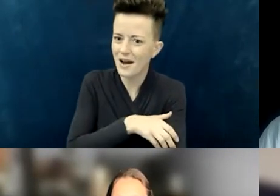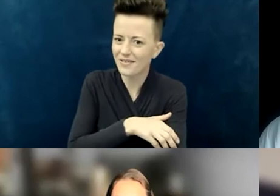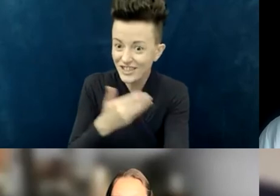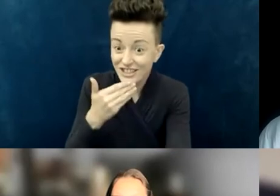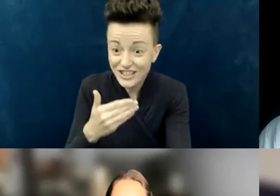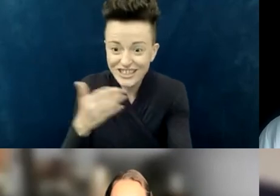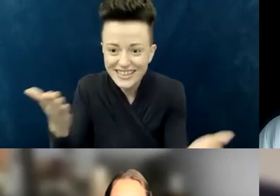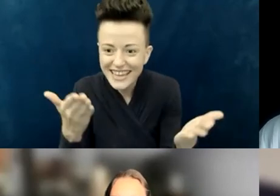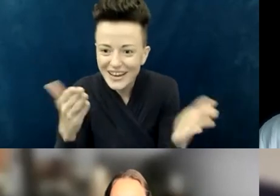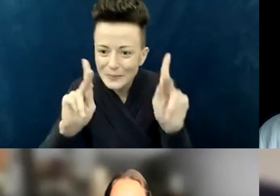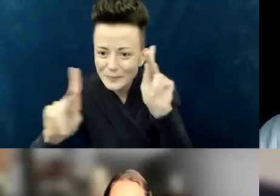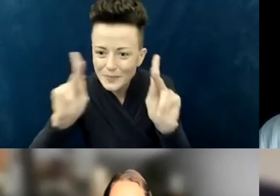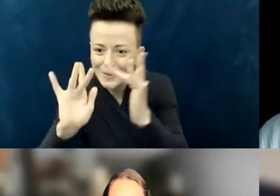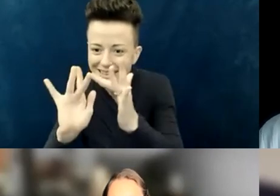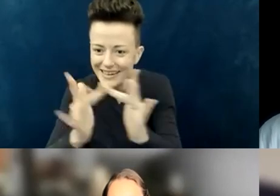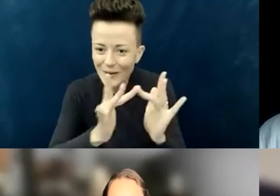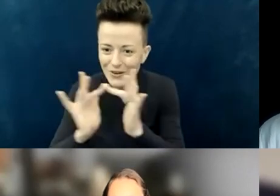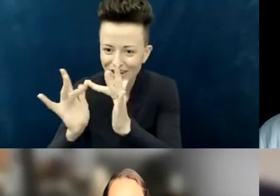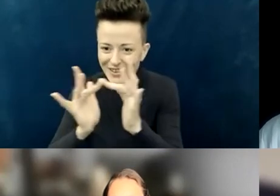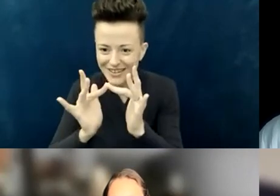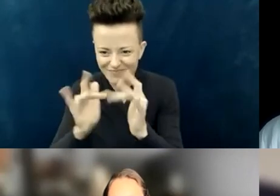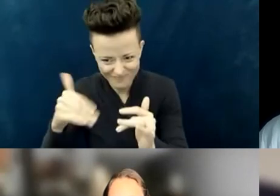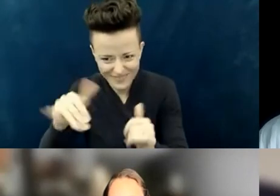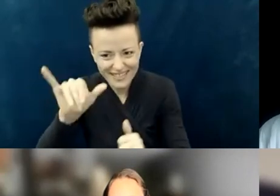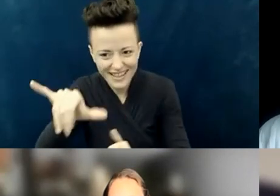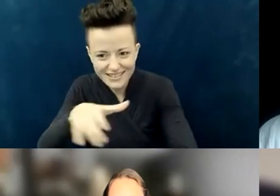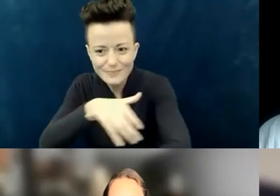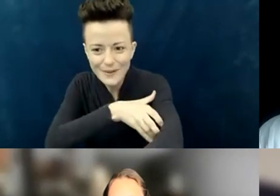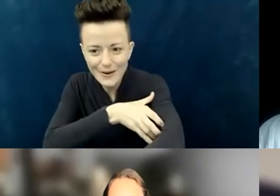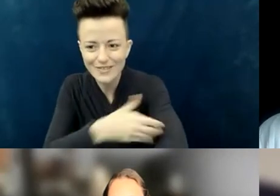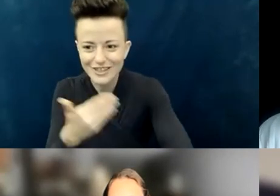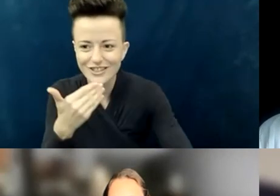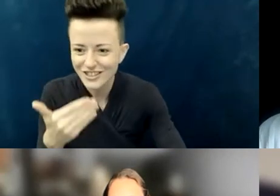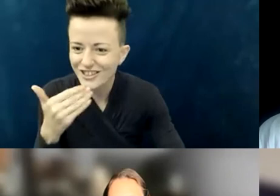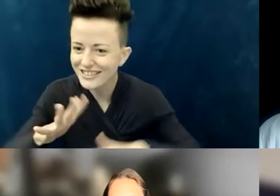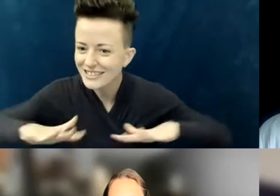This is a wonderful space to expand and grow—